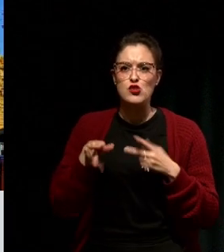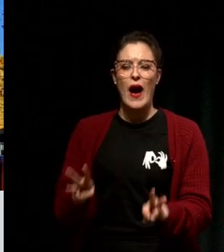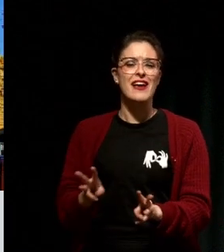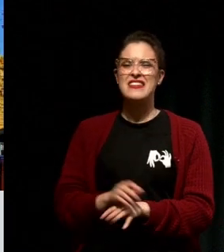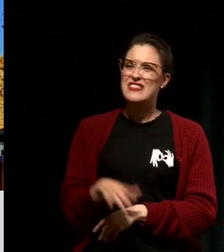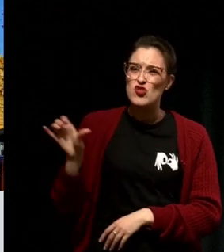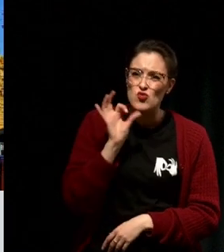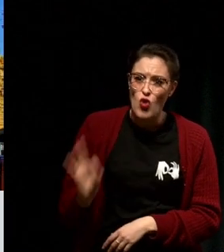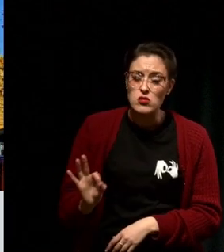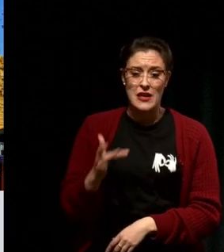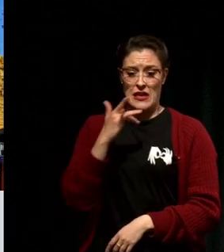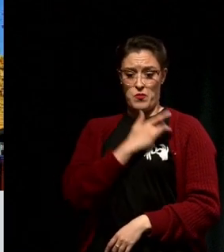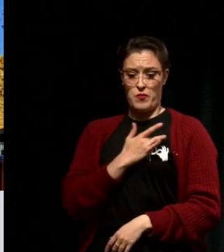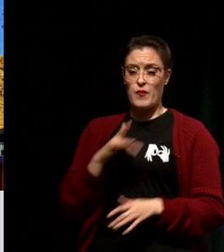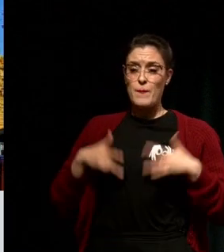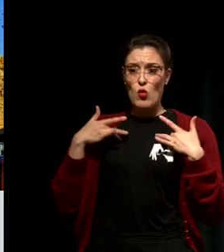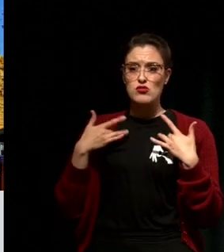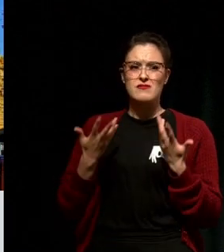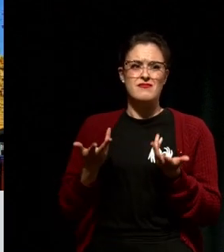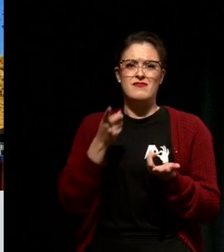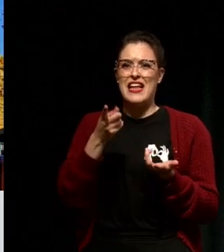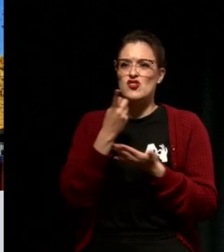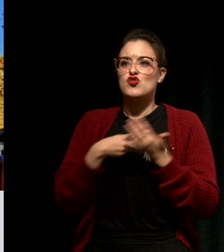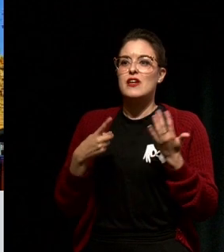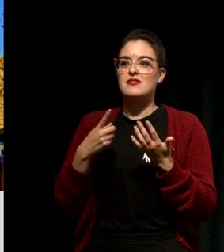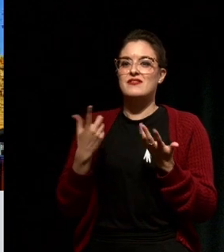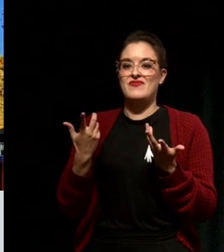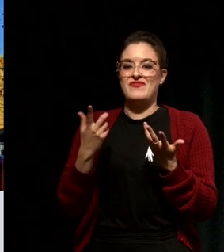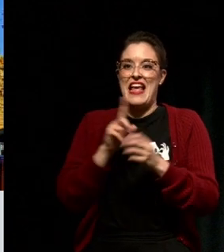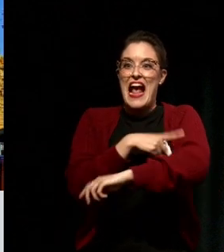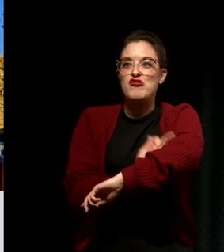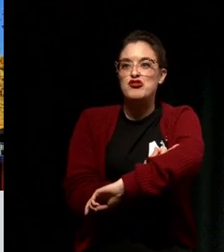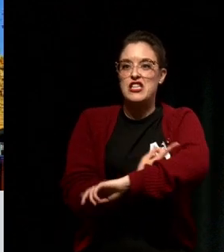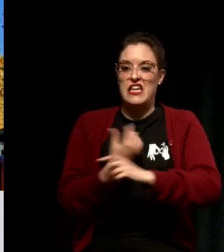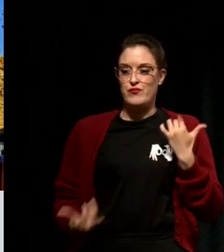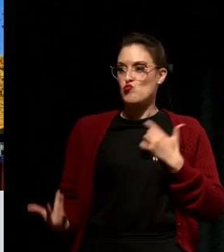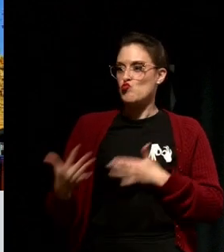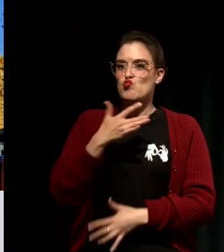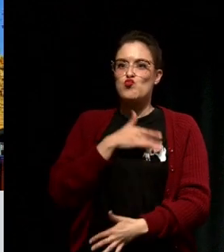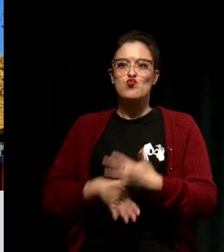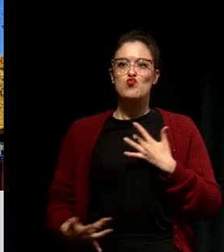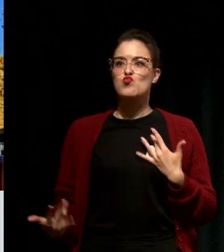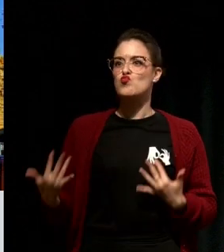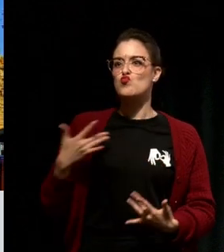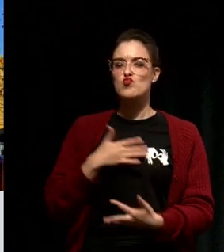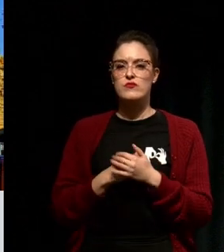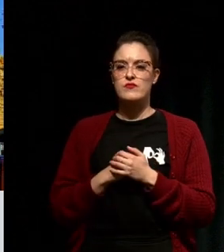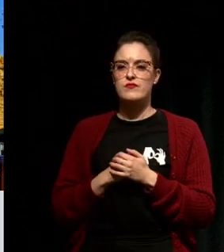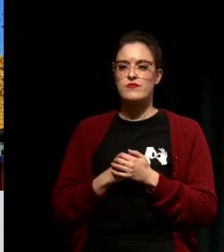See, emotions are just energy in motion, they occur in your body, core emotions like anger